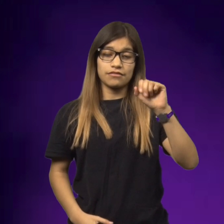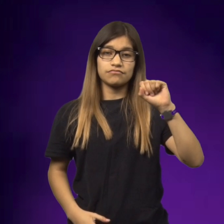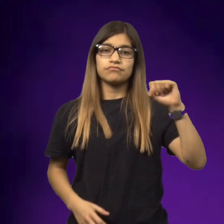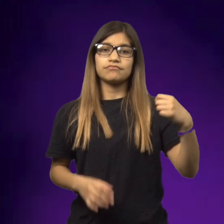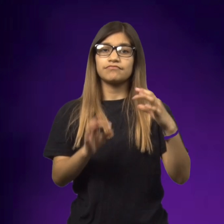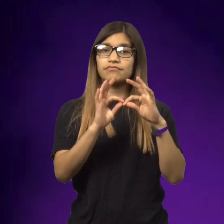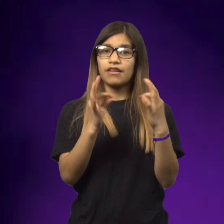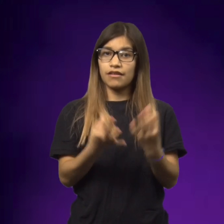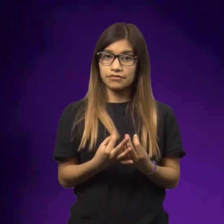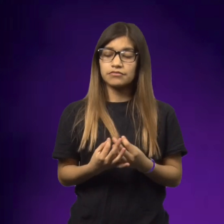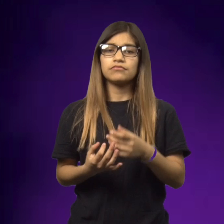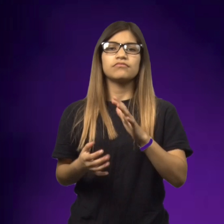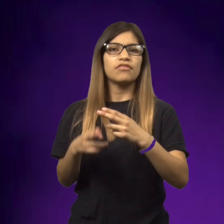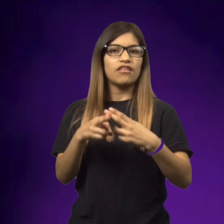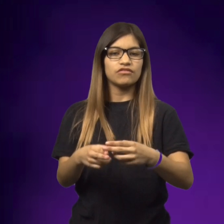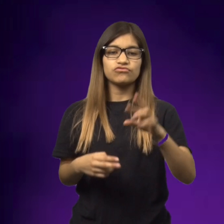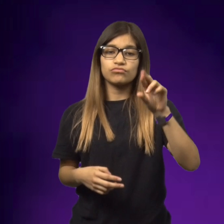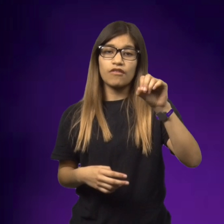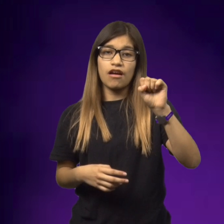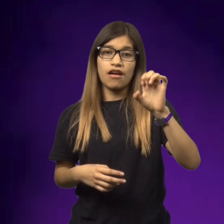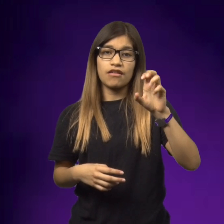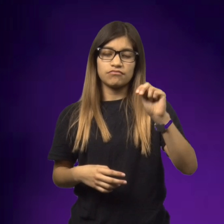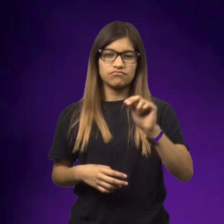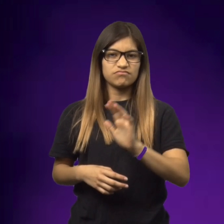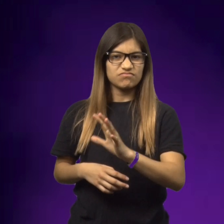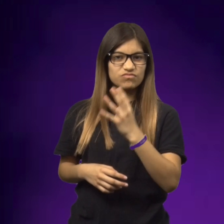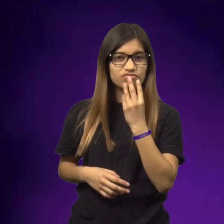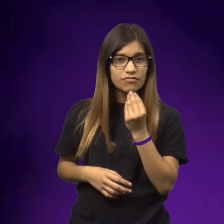Ellen's family, their last name is Rosen. And they're Jewish.